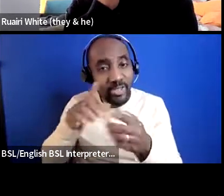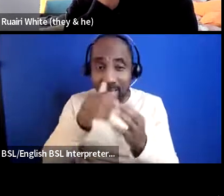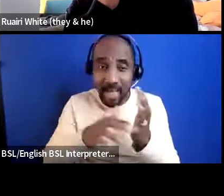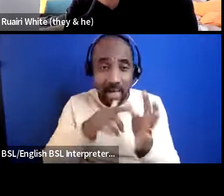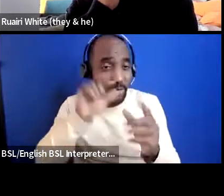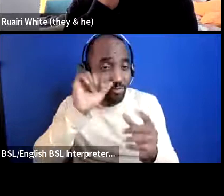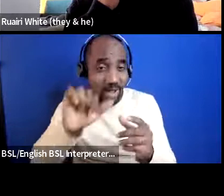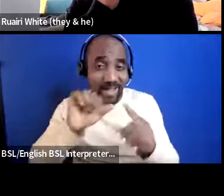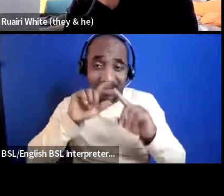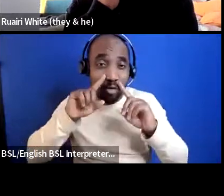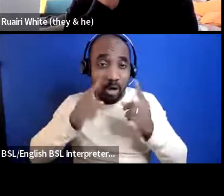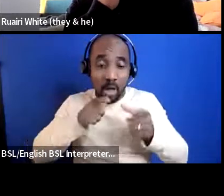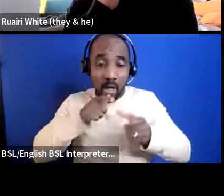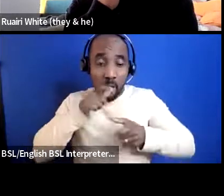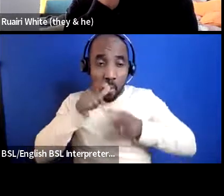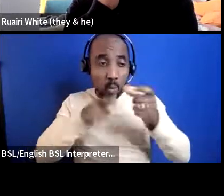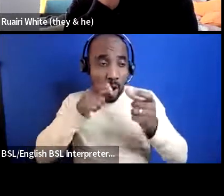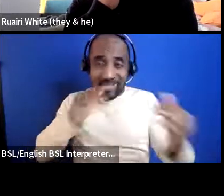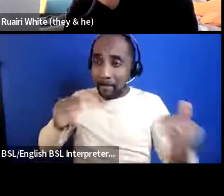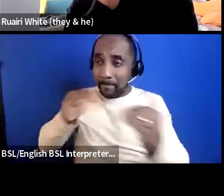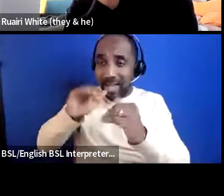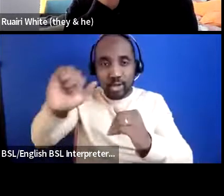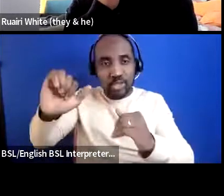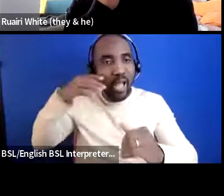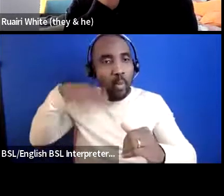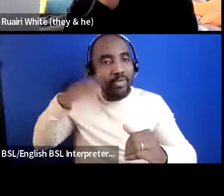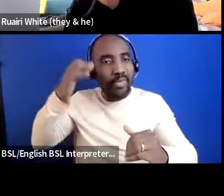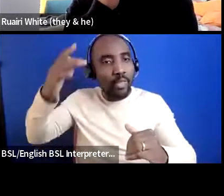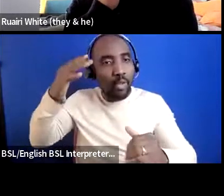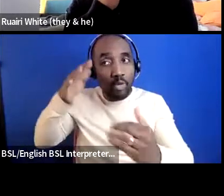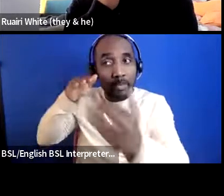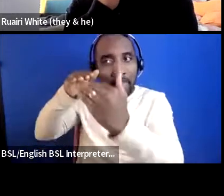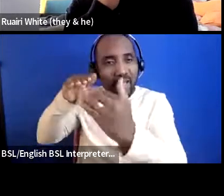write what the words that they want to hear you're not able to do that you will never you will never